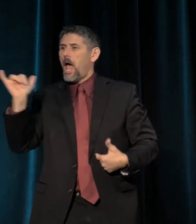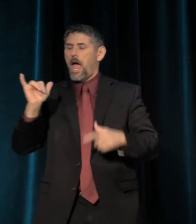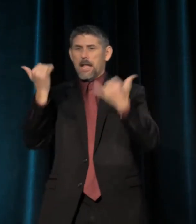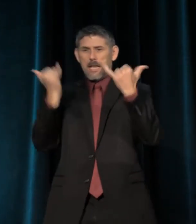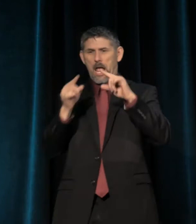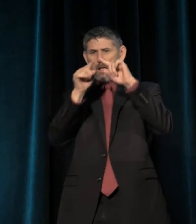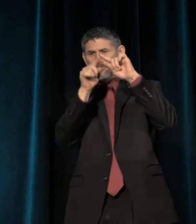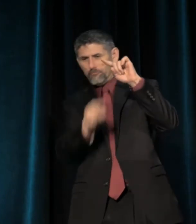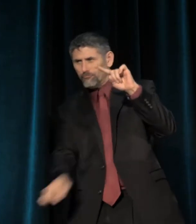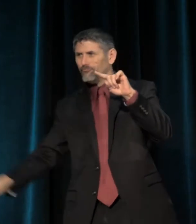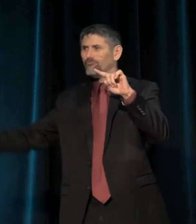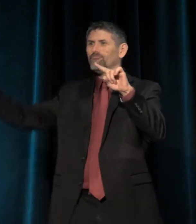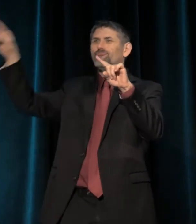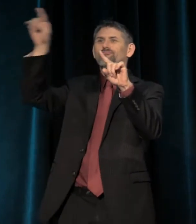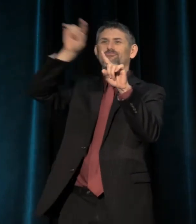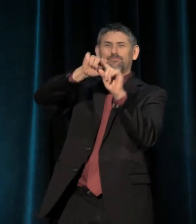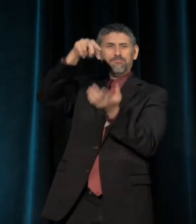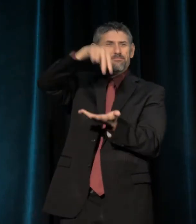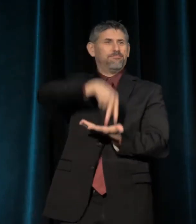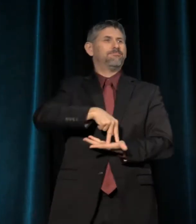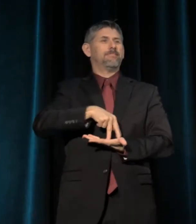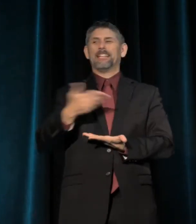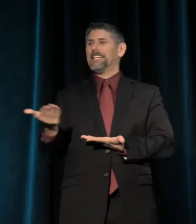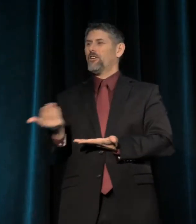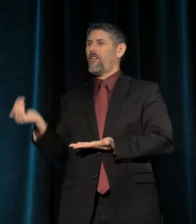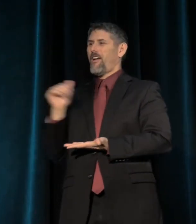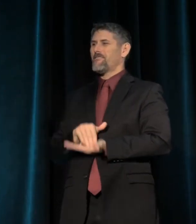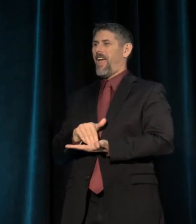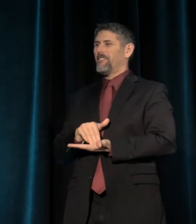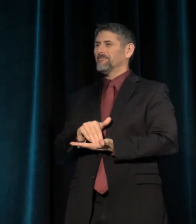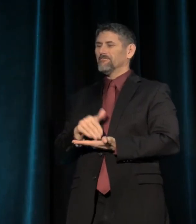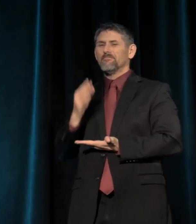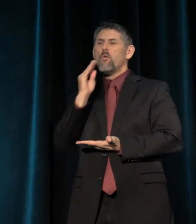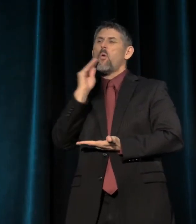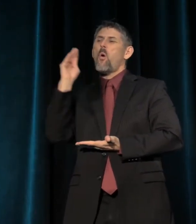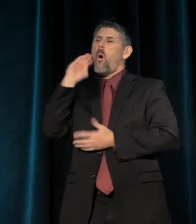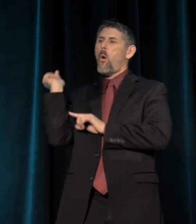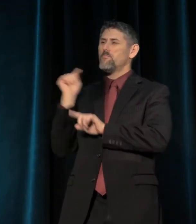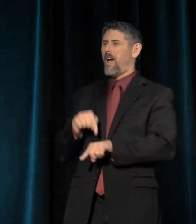to be able to be back here today, a homecoming in a kind of a way, to address you all today.